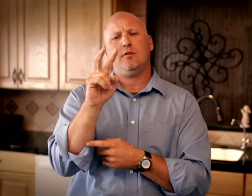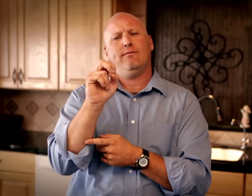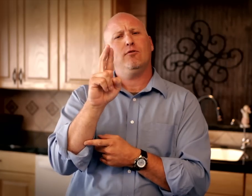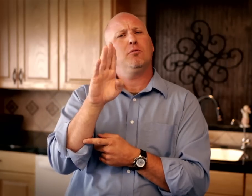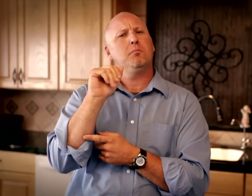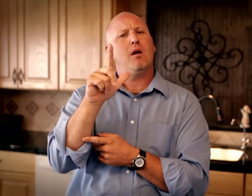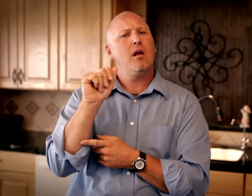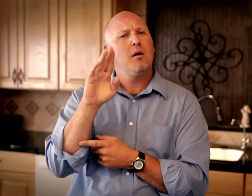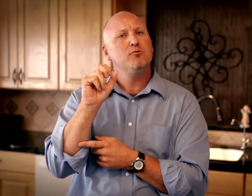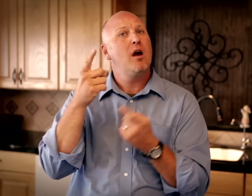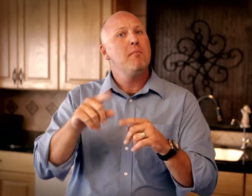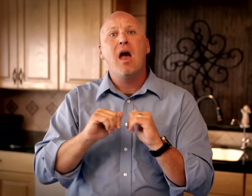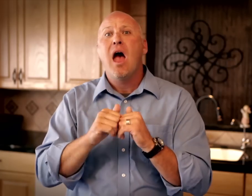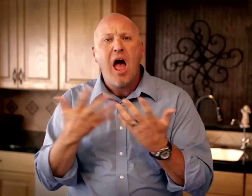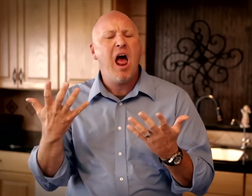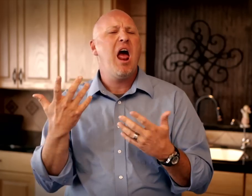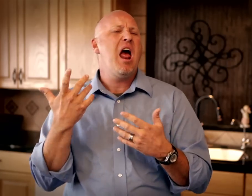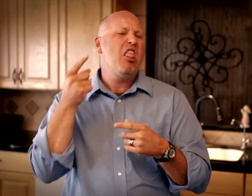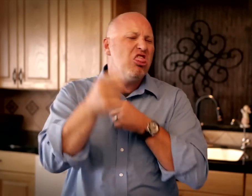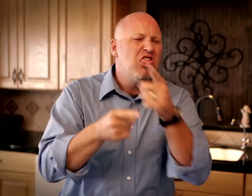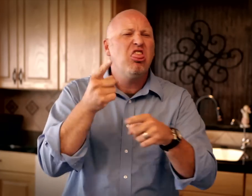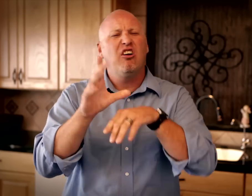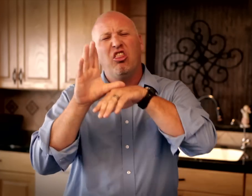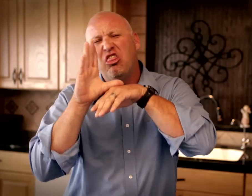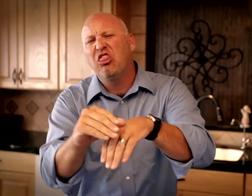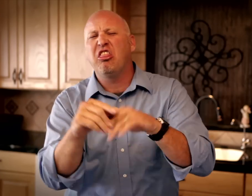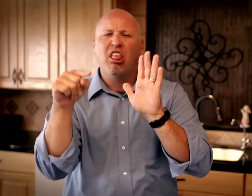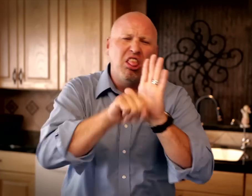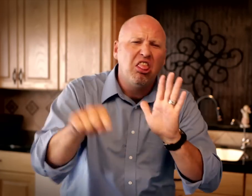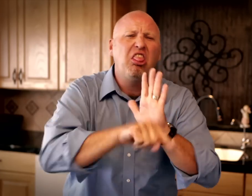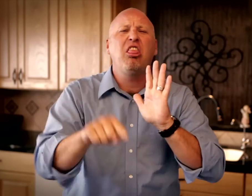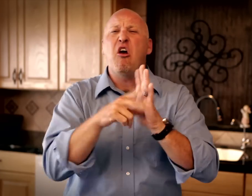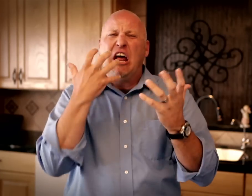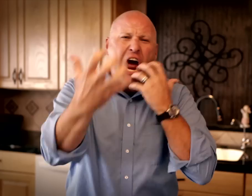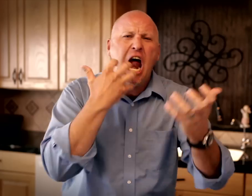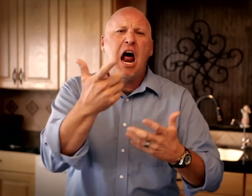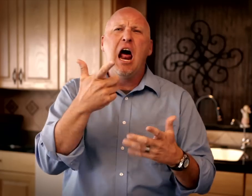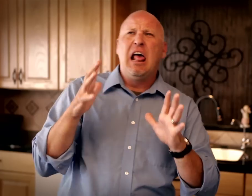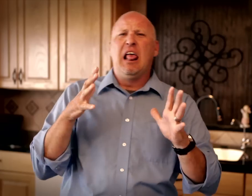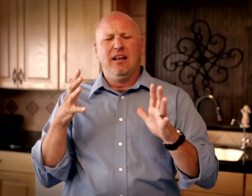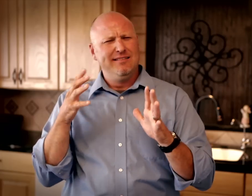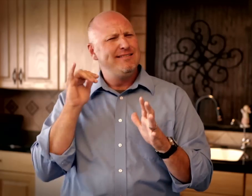Verbal abuse may include: insults and demeaning words, negative words, and yelling.